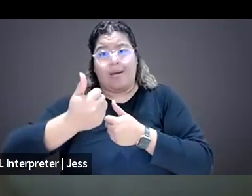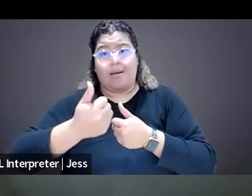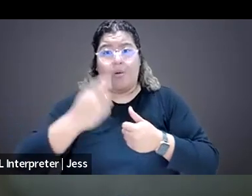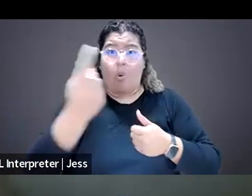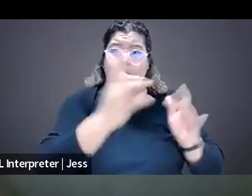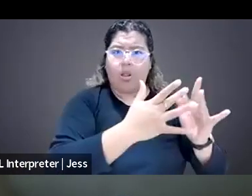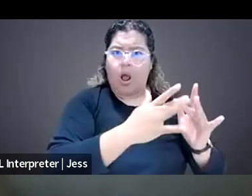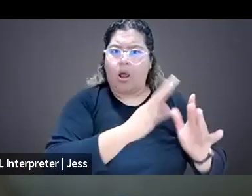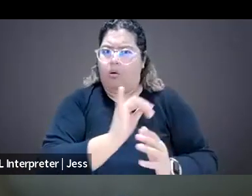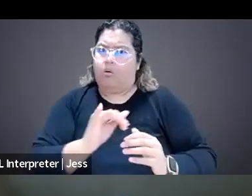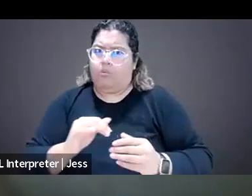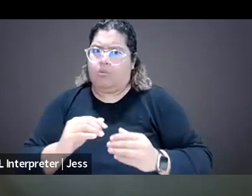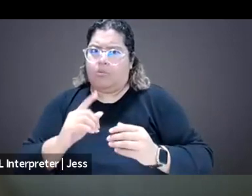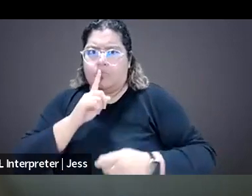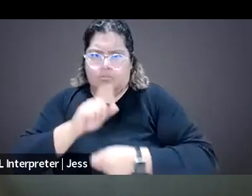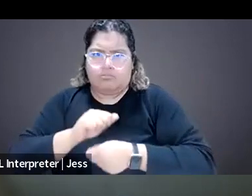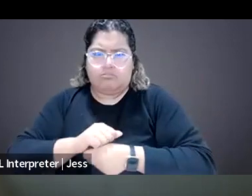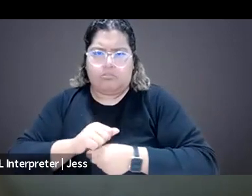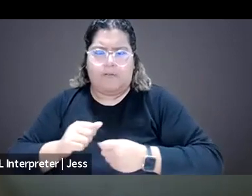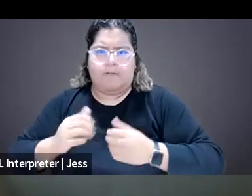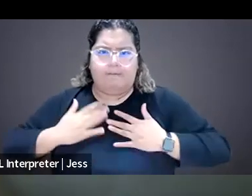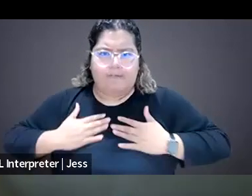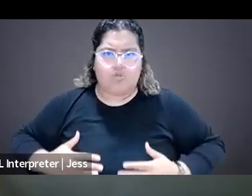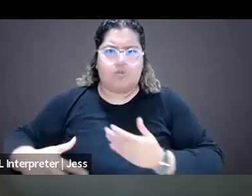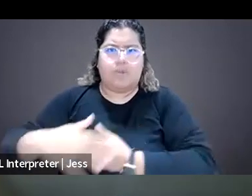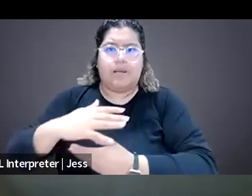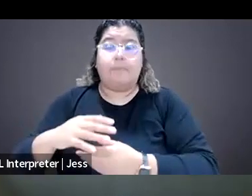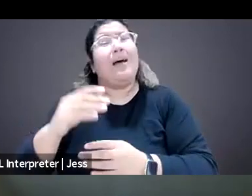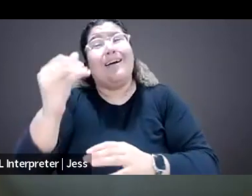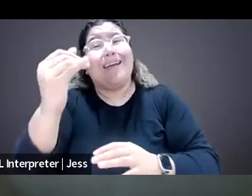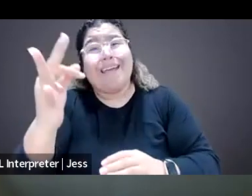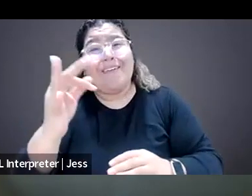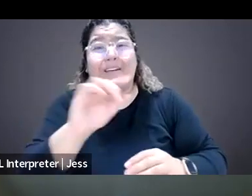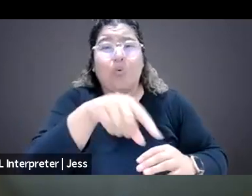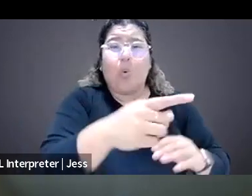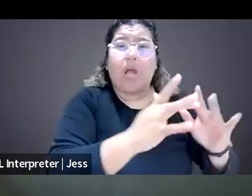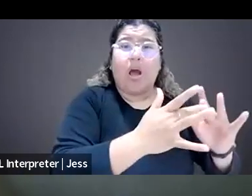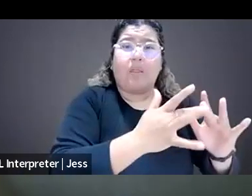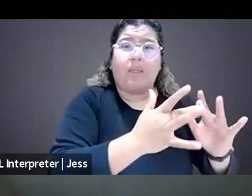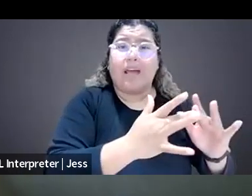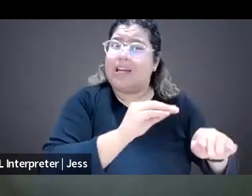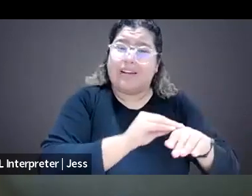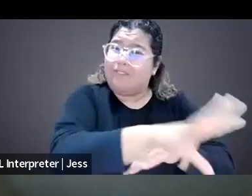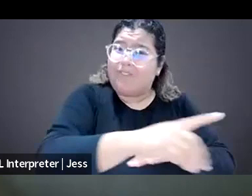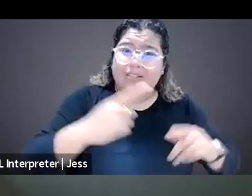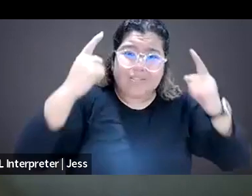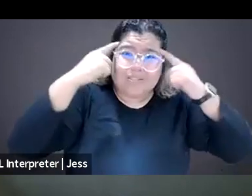even if it stays in the cyber world, is the same. And I think that is really,